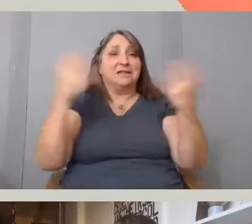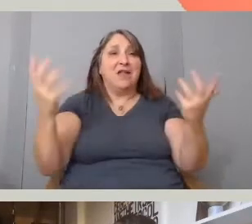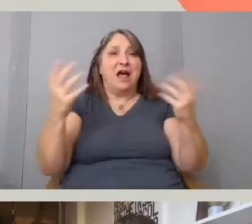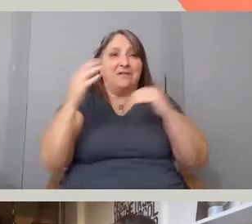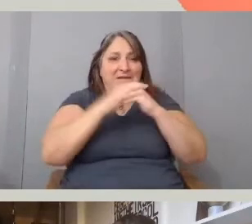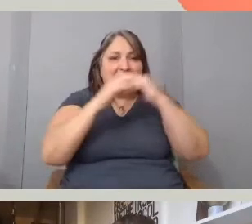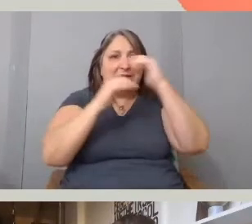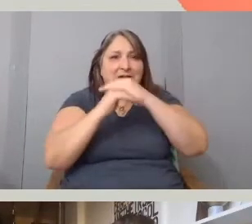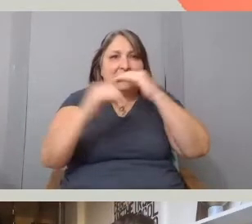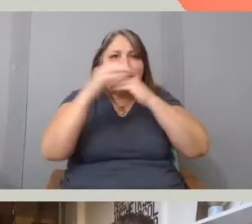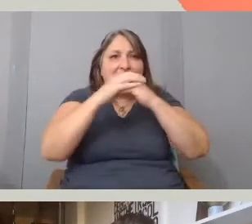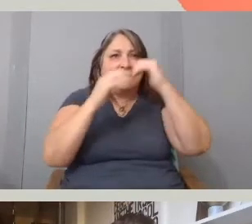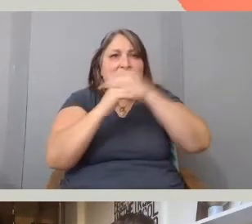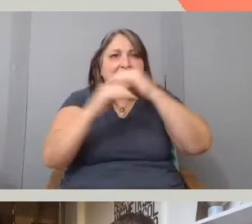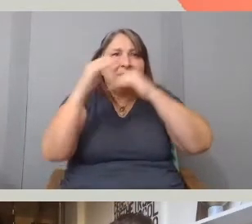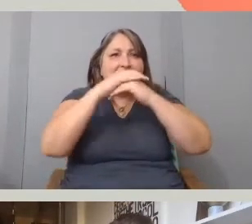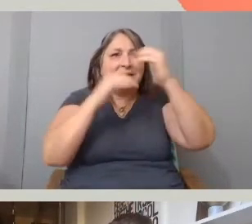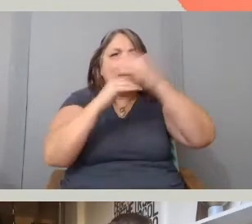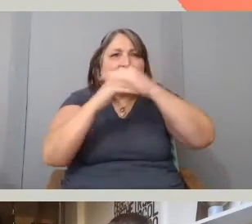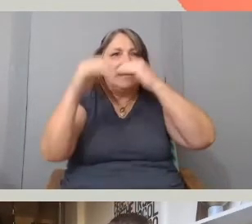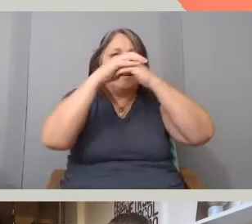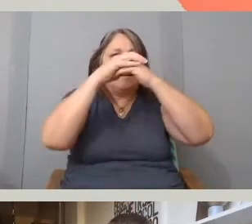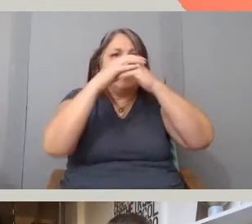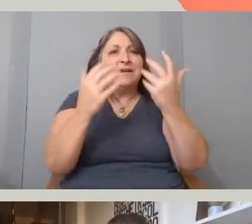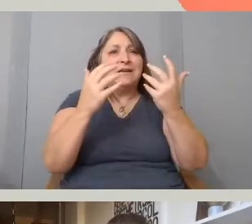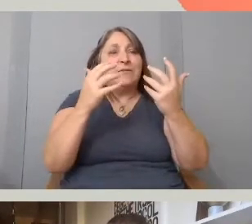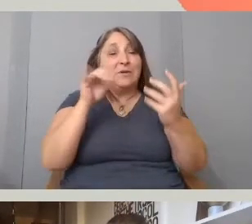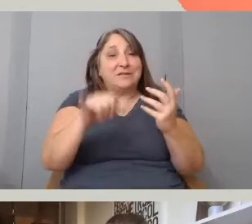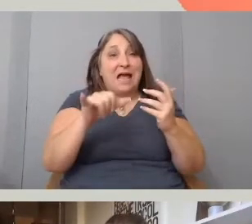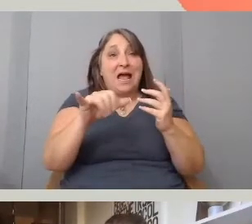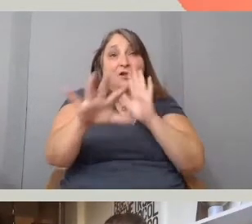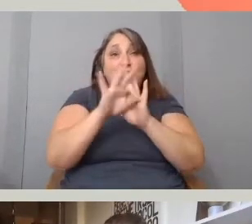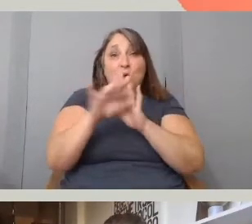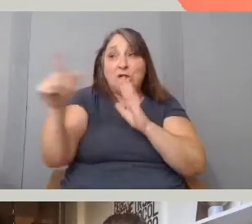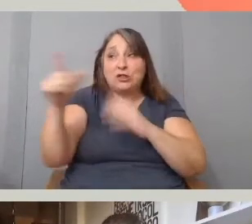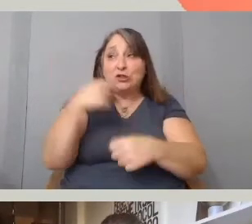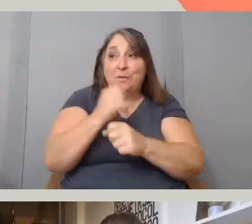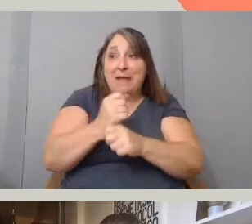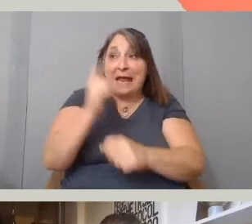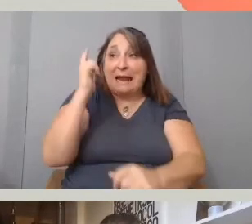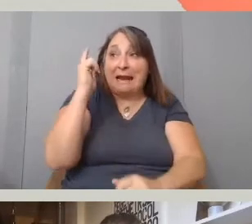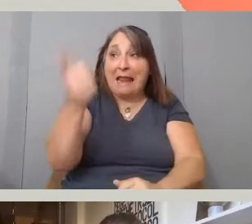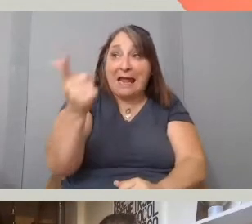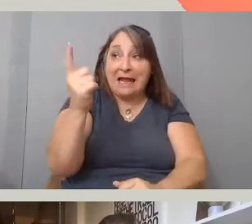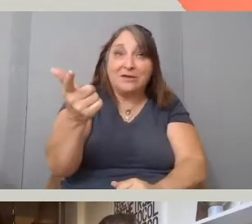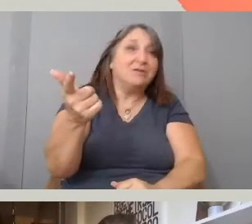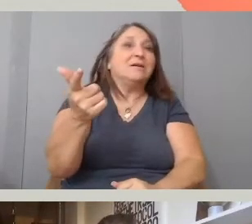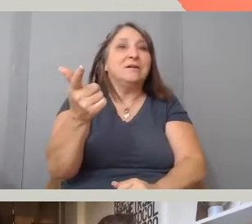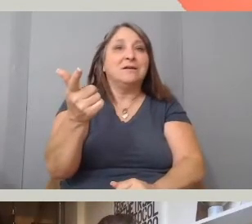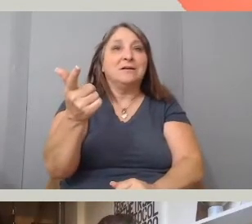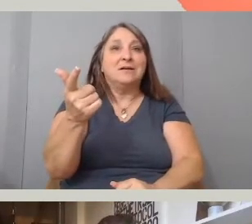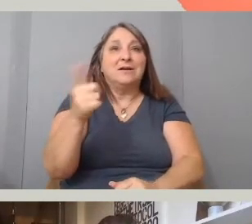Was that kind of a choice you made later where you also, in the edit room,